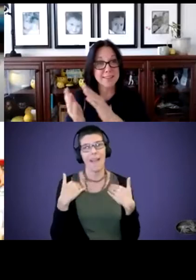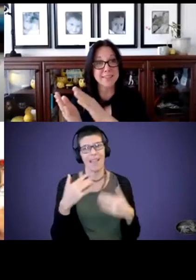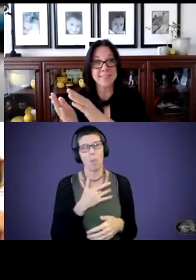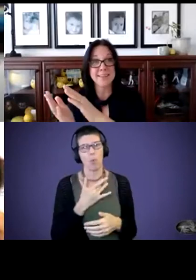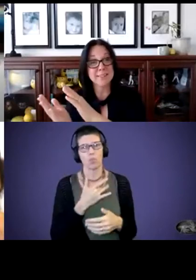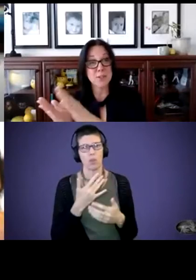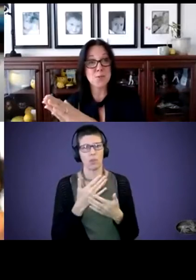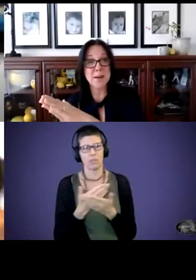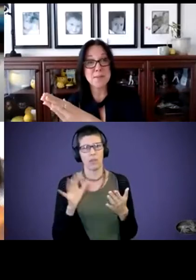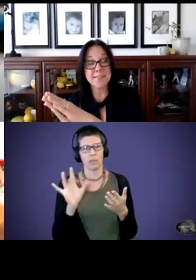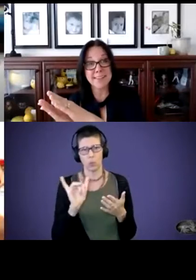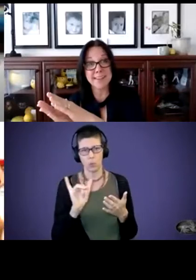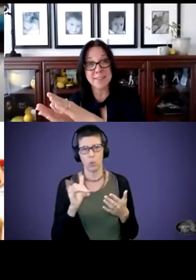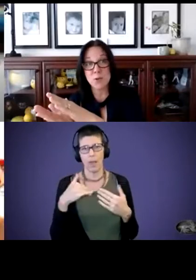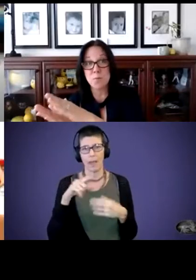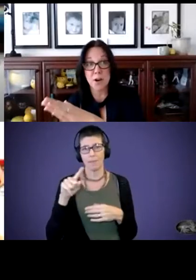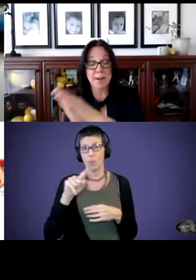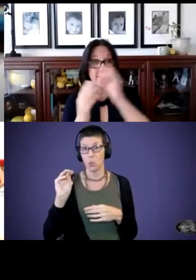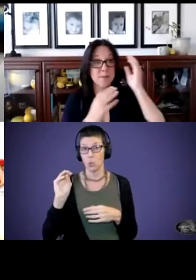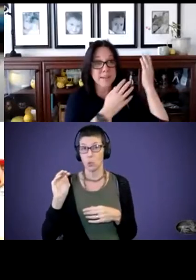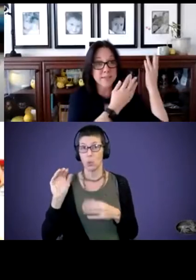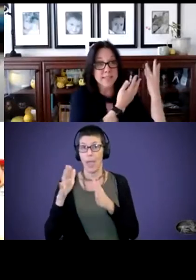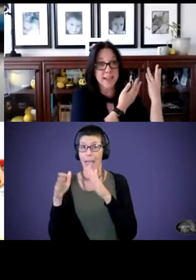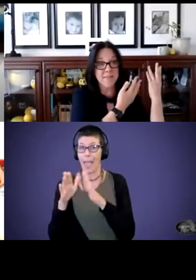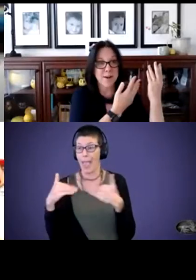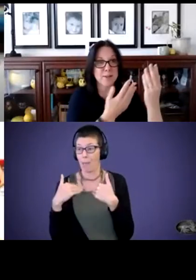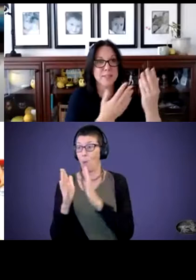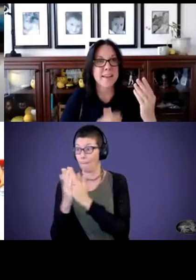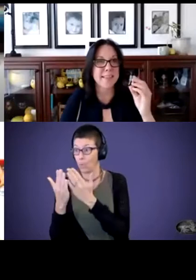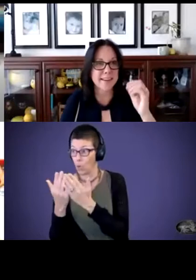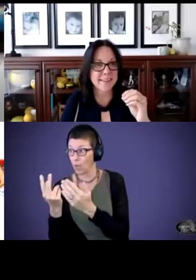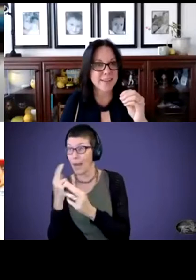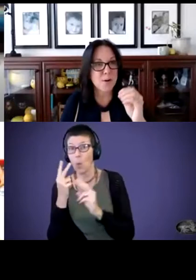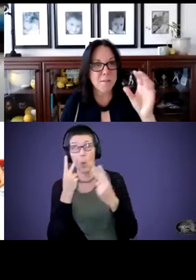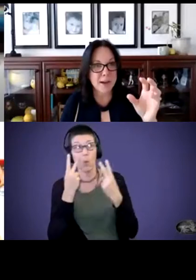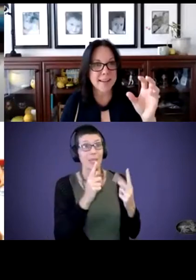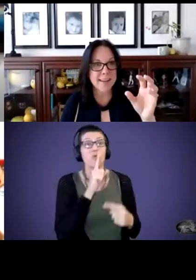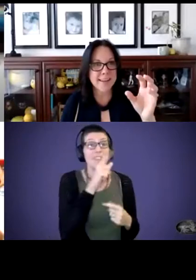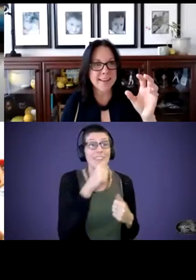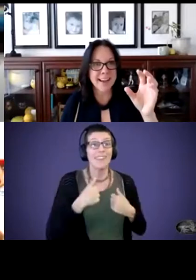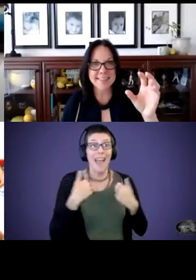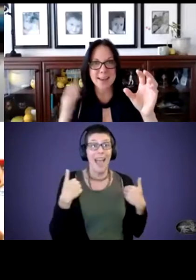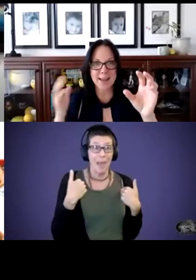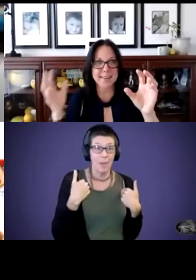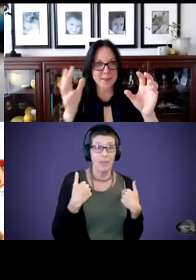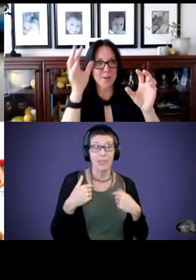a zoo animal zoo book. We're going to go see live animals. That a, a monkey has a lot of different